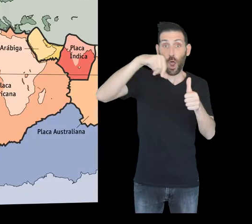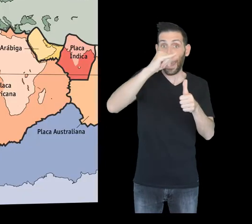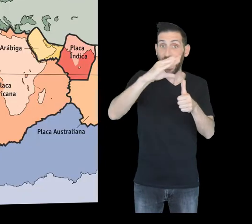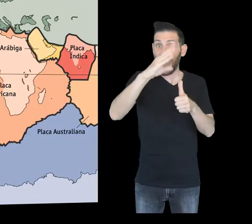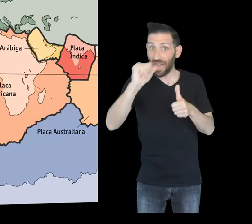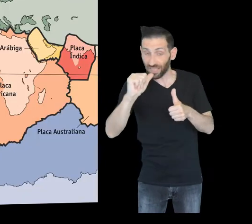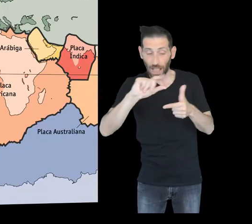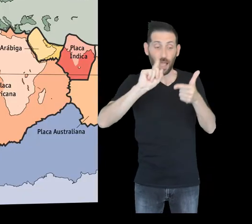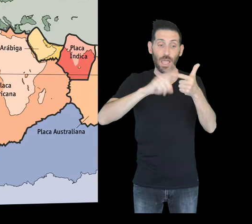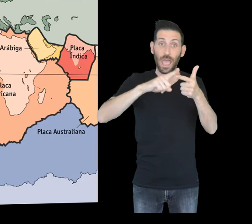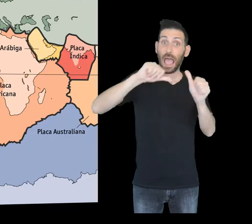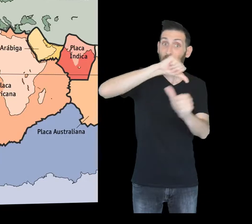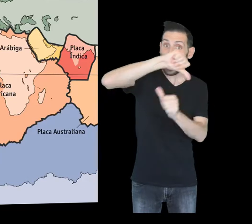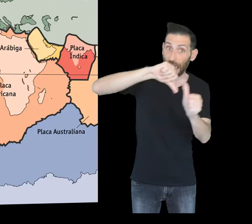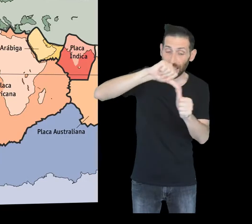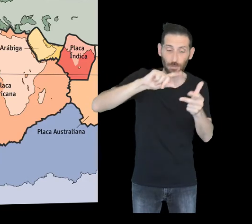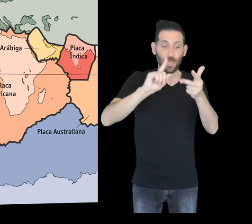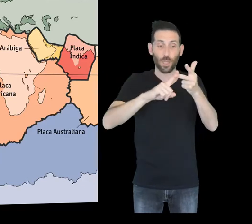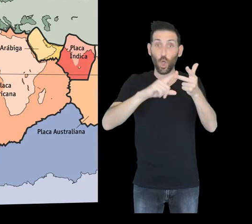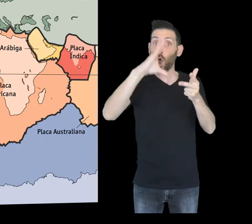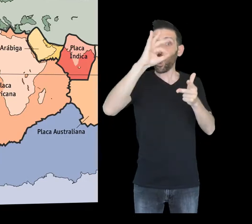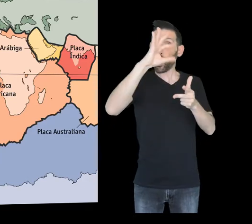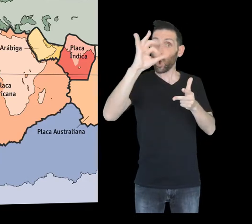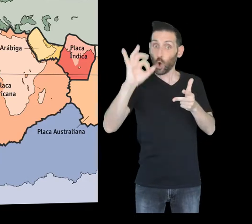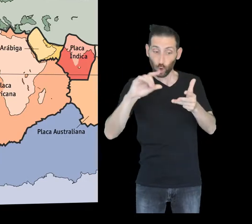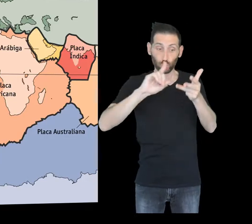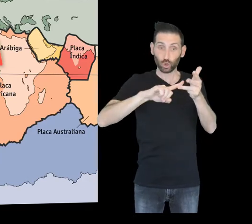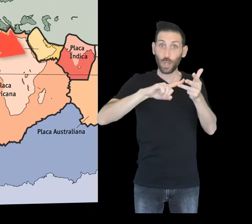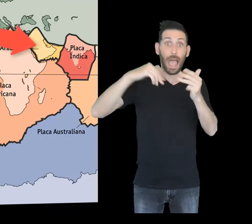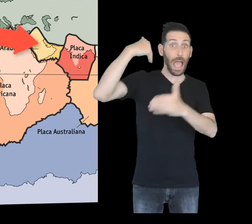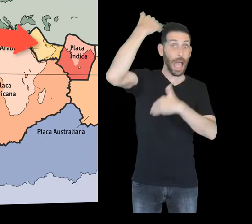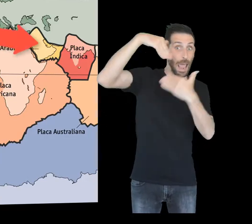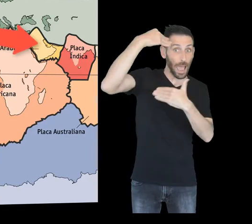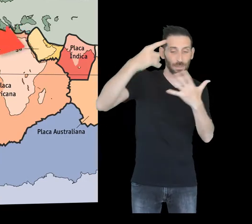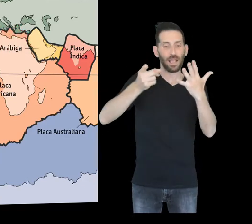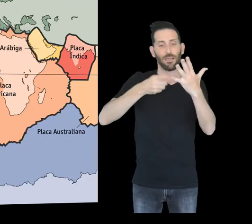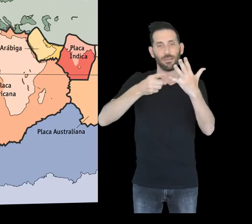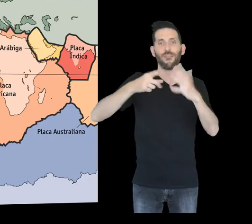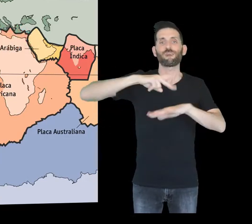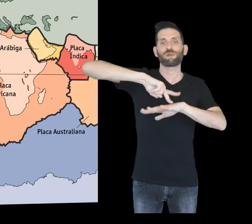Caribbean Cocos Arabian and Filipino.